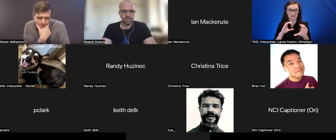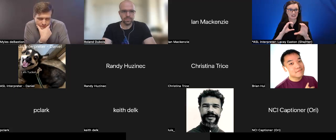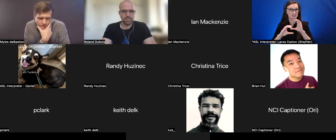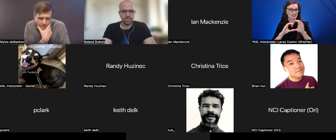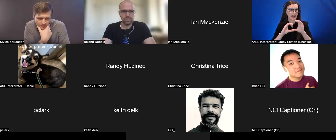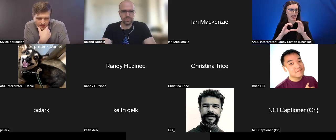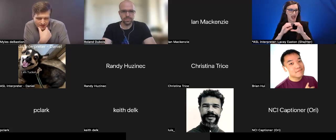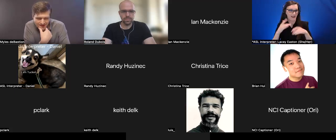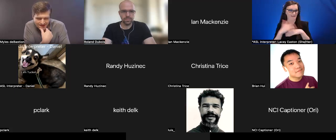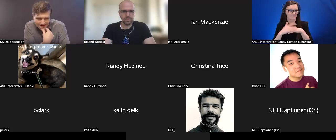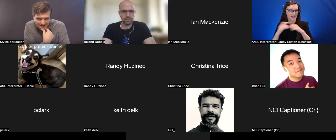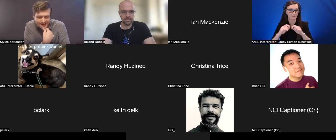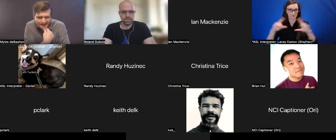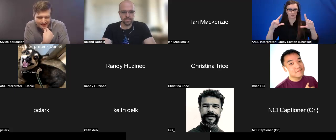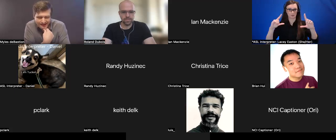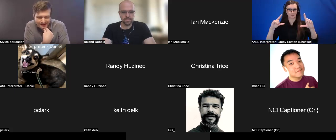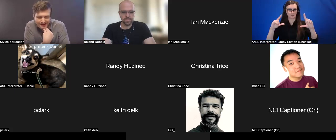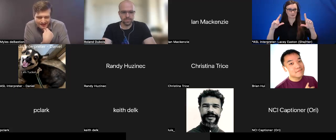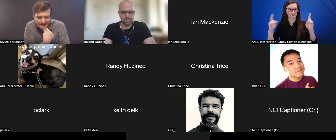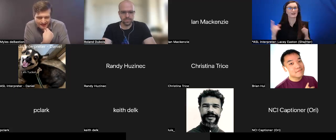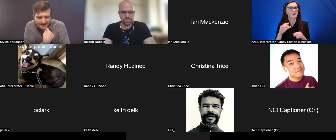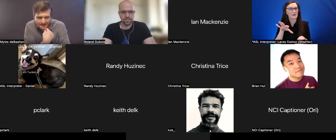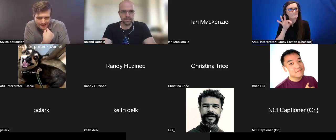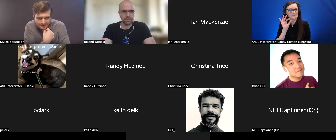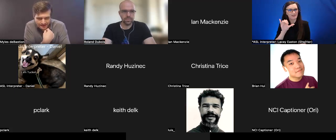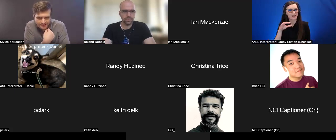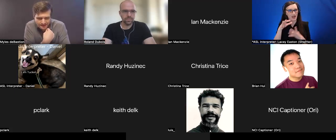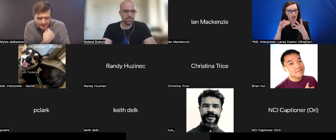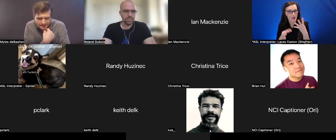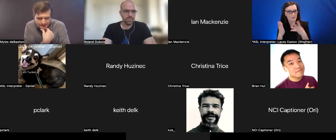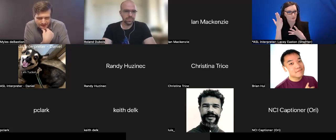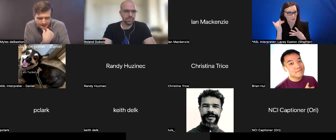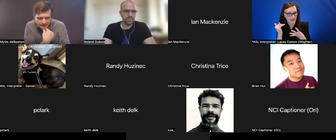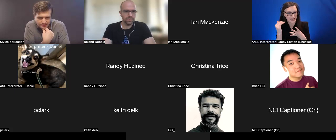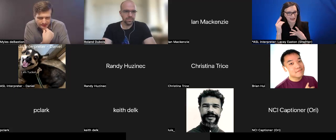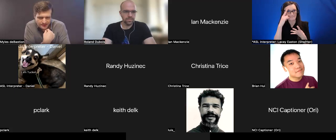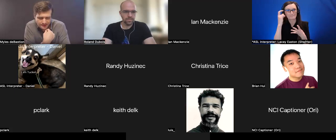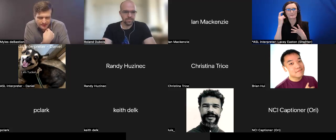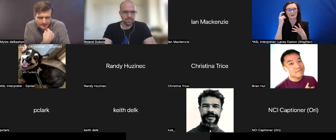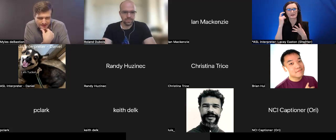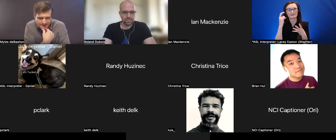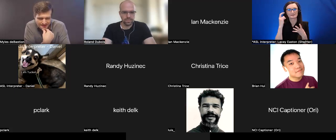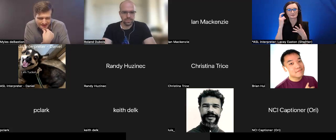We selected this option because it had -- because it was -- because